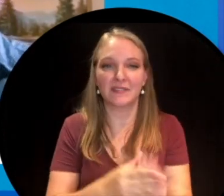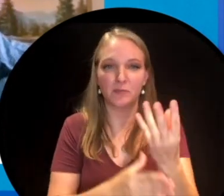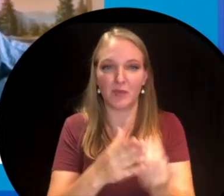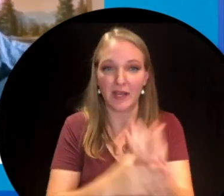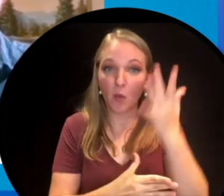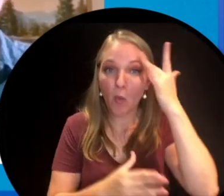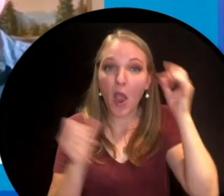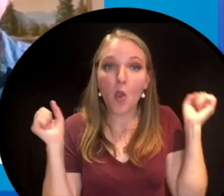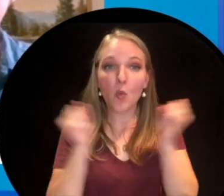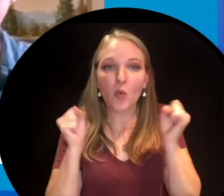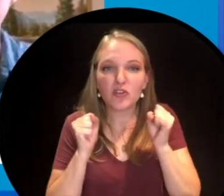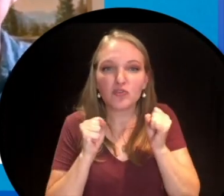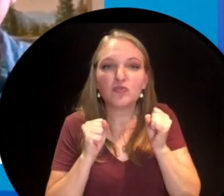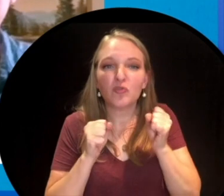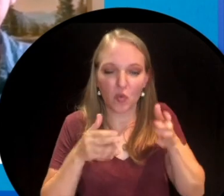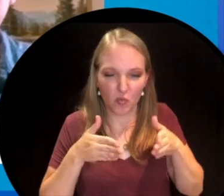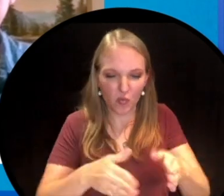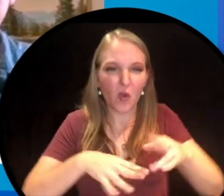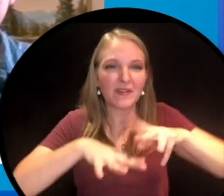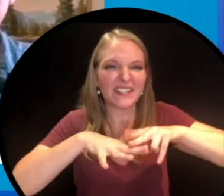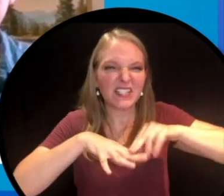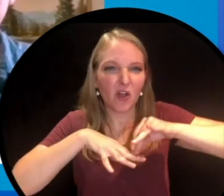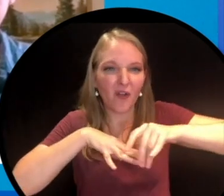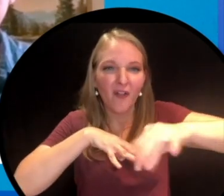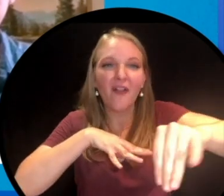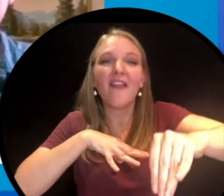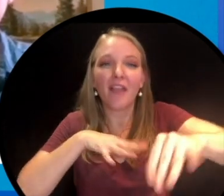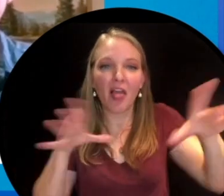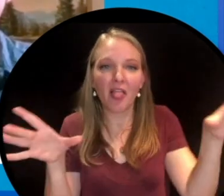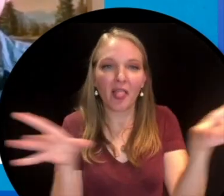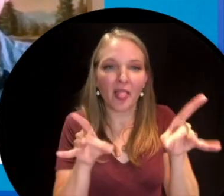the road salt that's accumulated there all the way through the winter they love the taste.